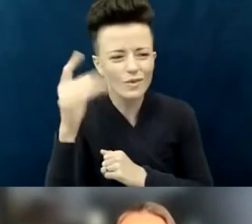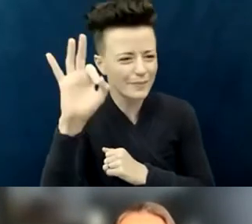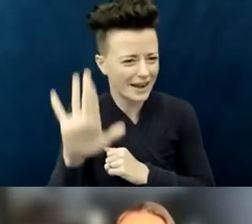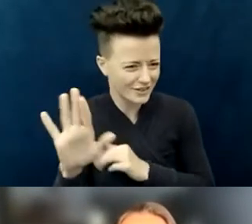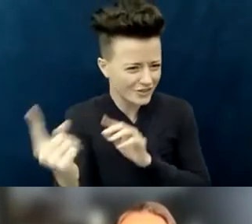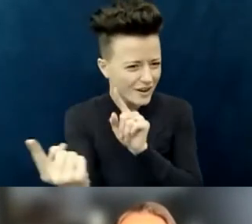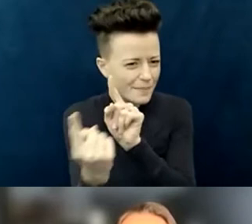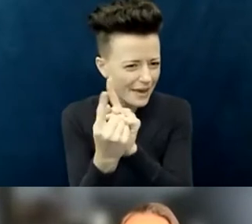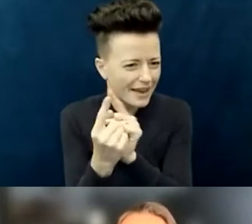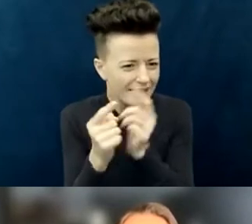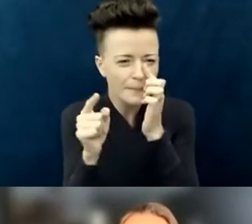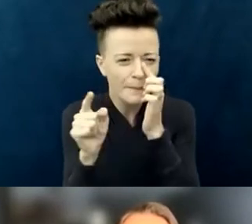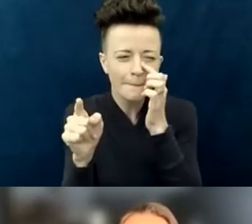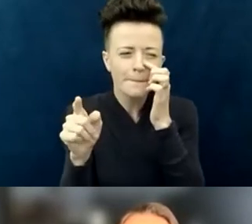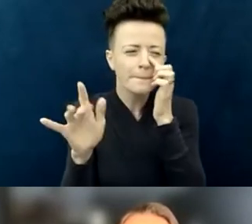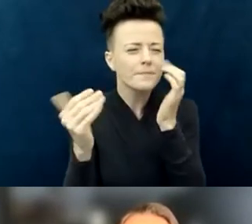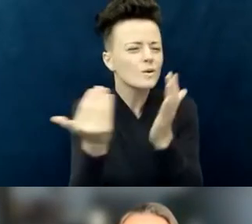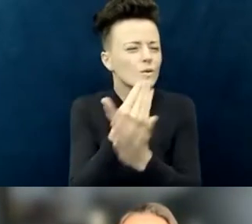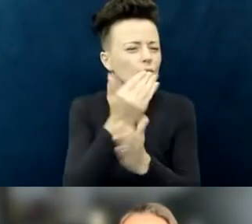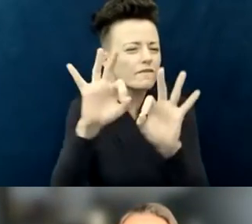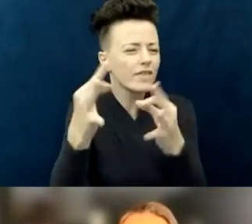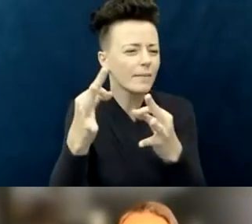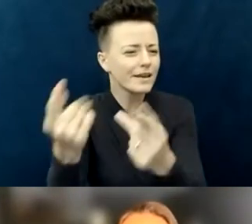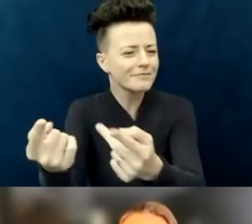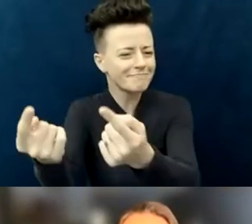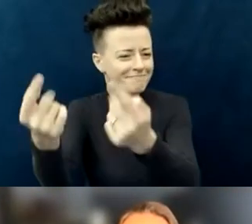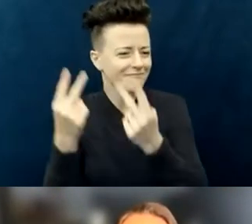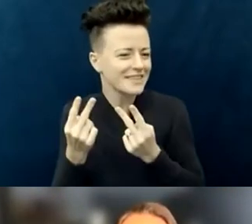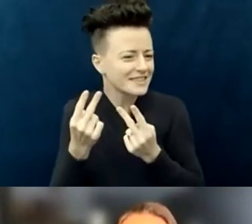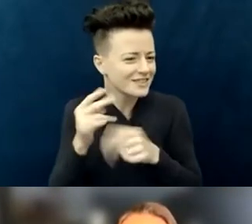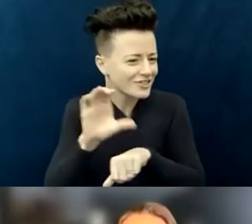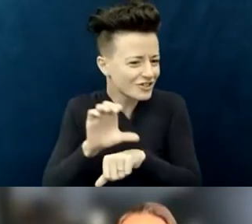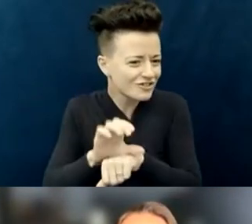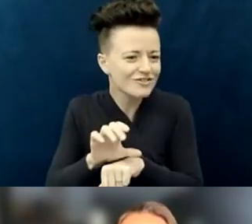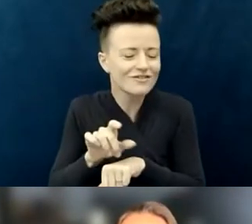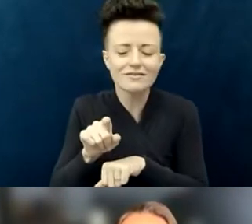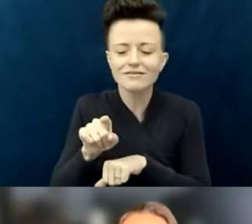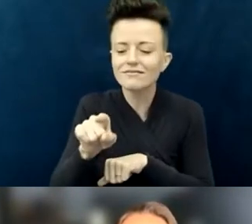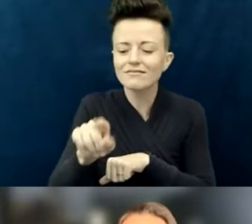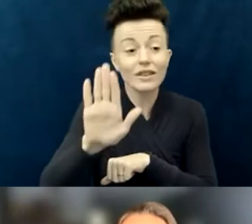A new family attended the church and had a family member with dwarfism.